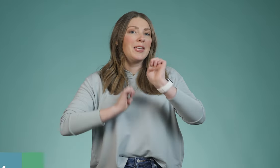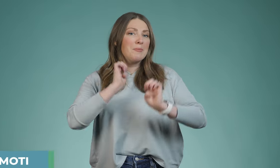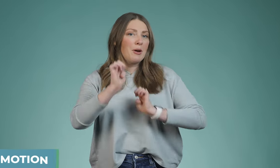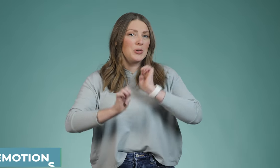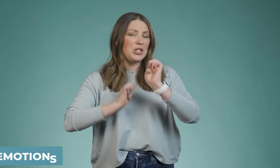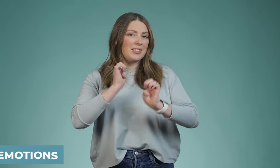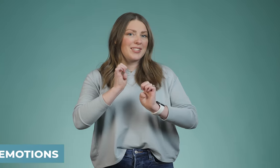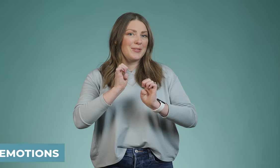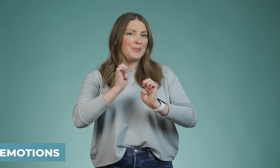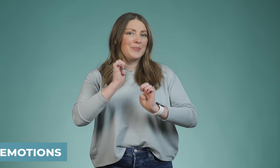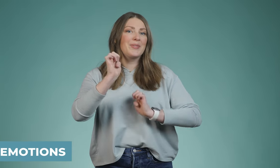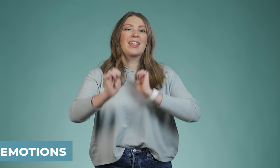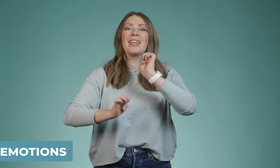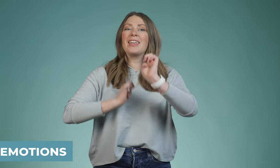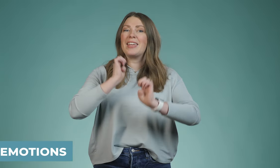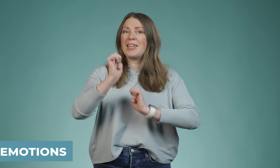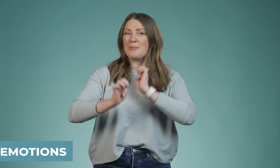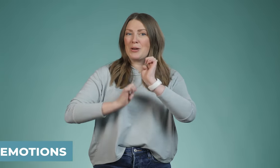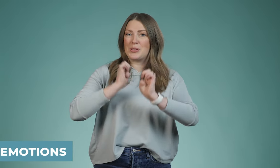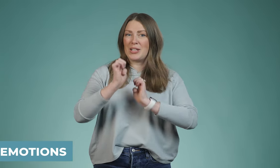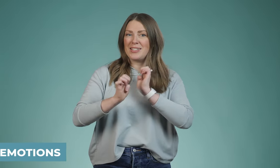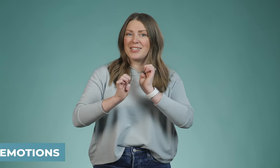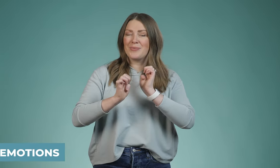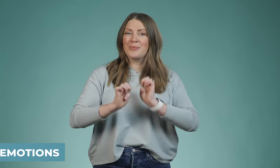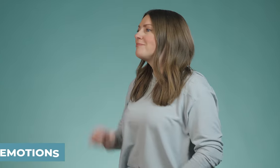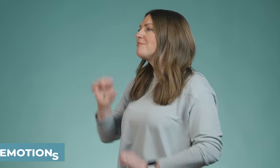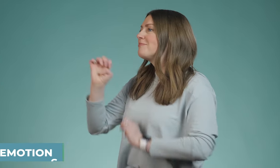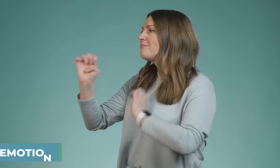Emotions, emotions.